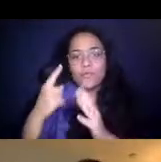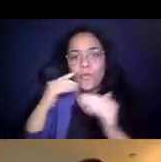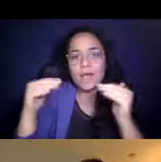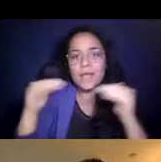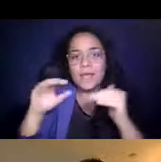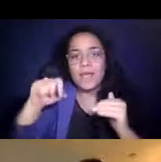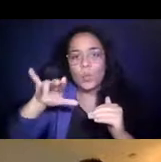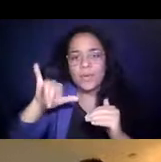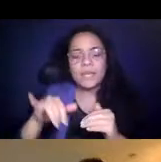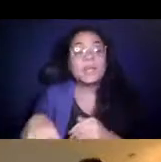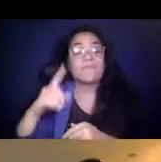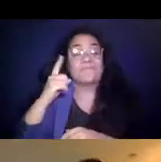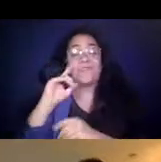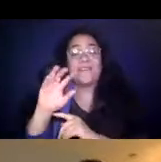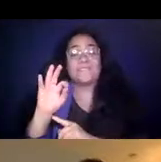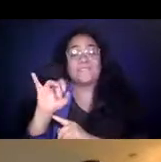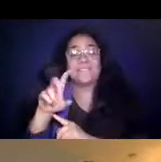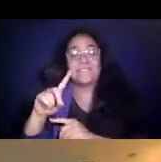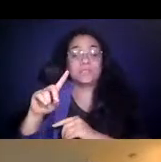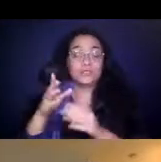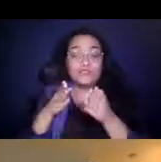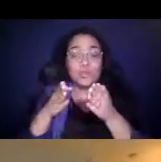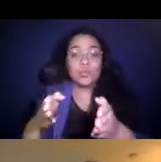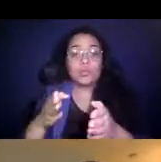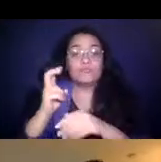side, we're going to have to really emphasize those 14:20:09 issues.